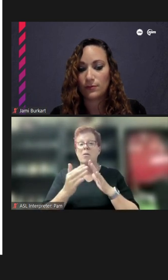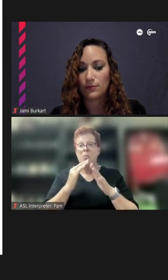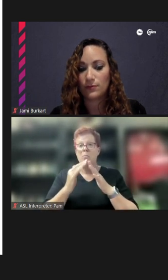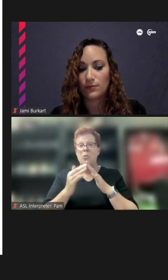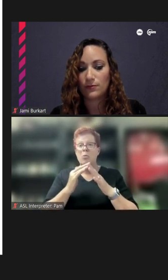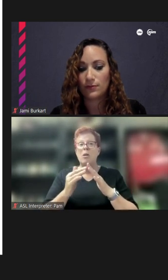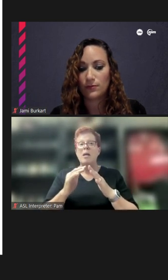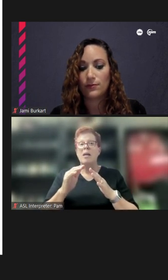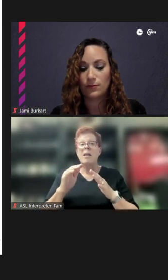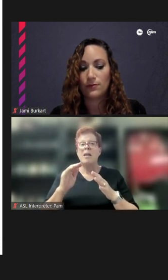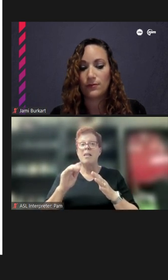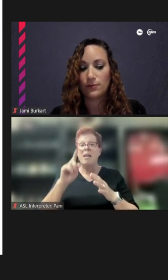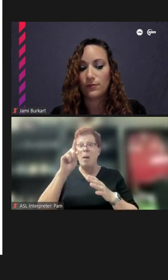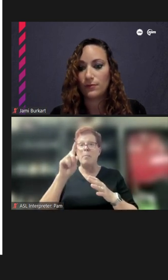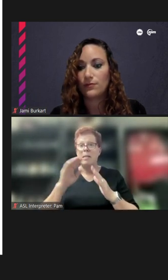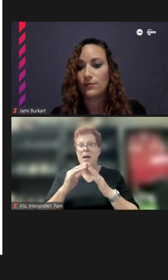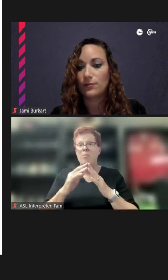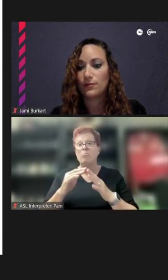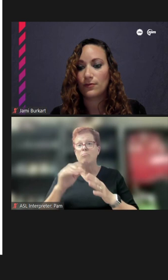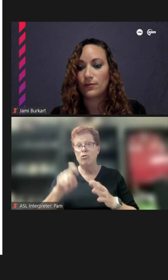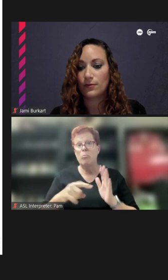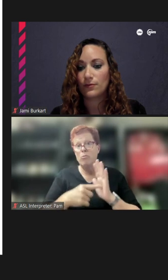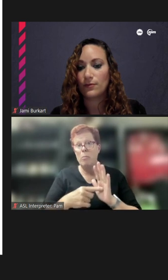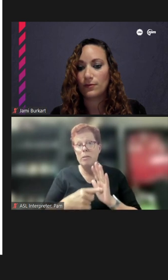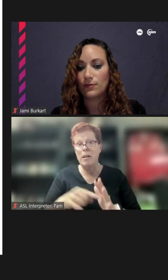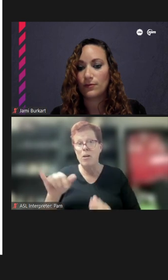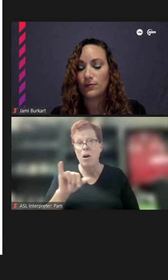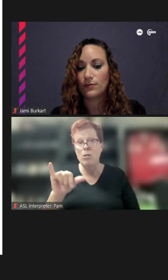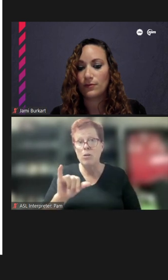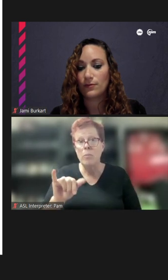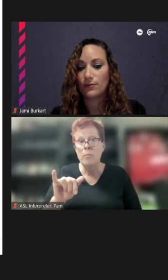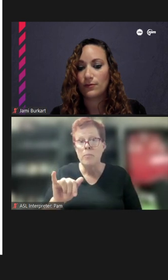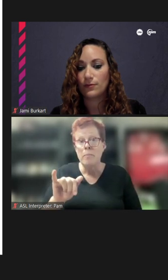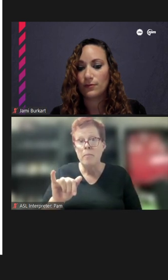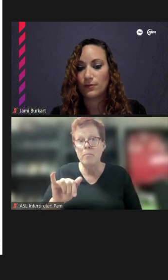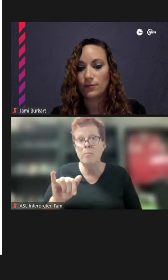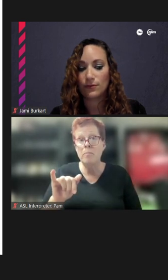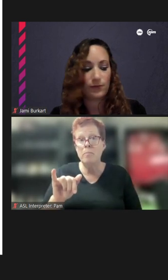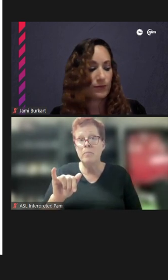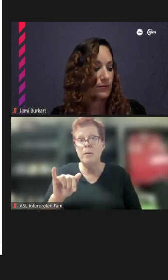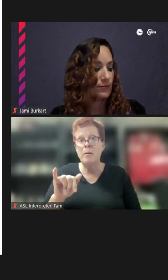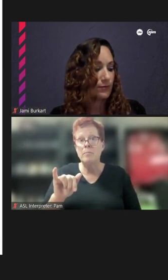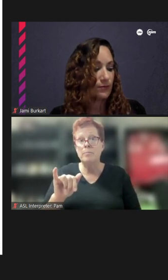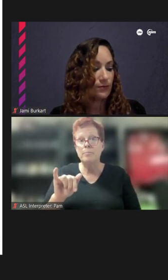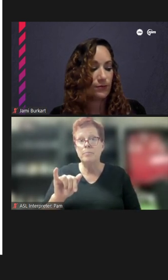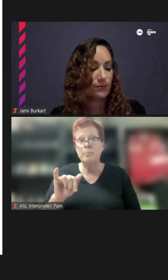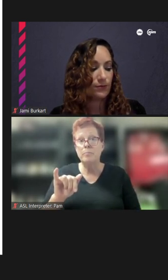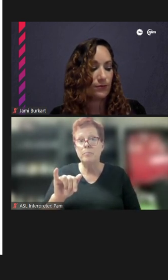town that we have should be represented, as well as, I guess, this is the -- worth anything --